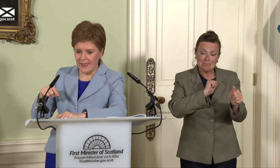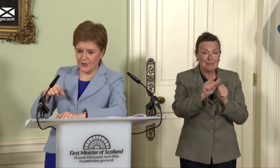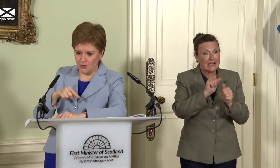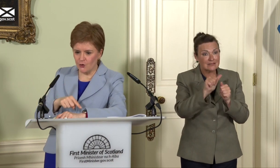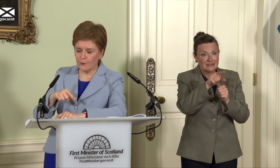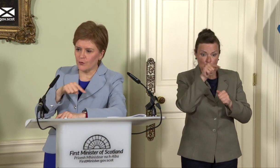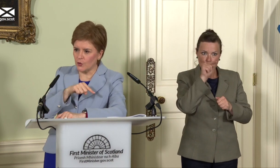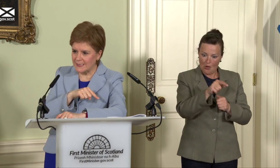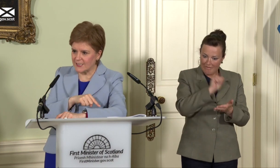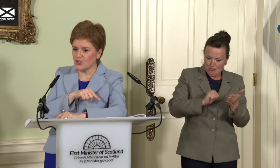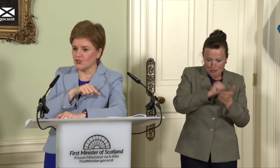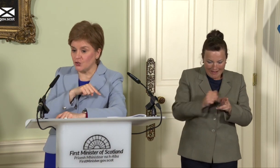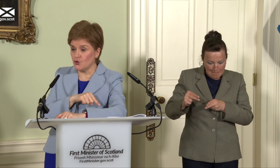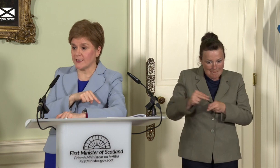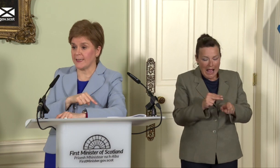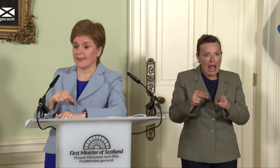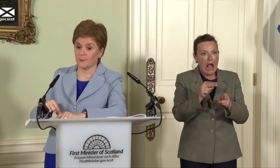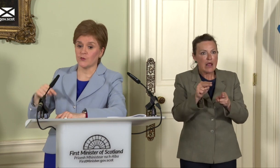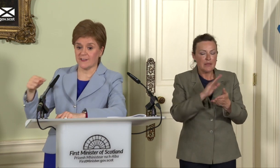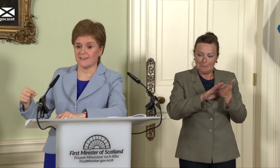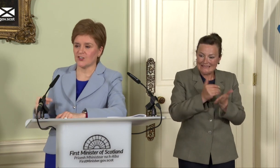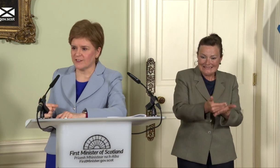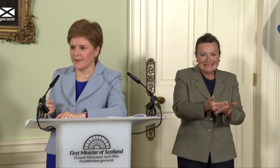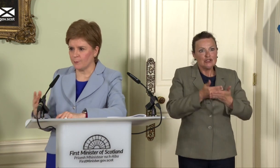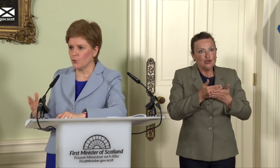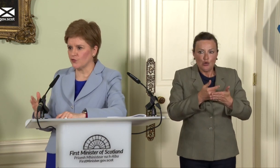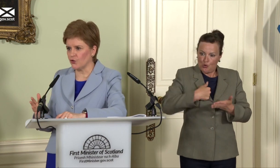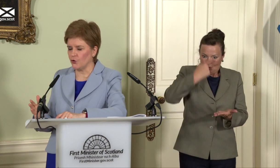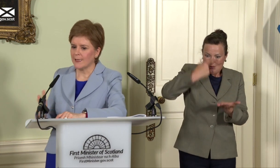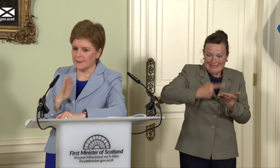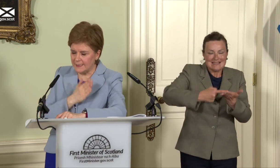ensure through the decisions you take as opposed to the decisions that are imposed on you